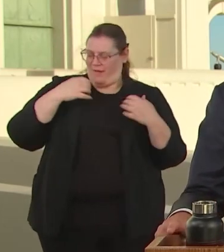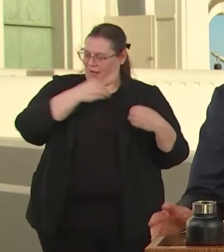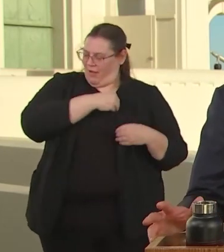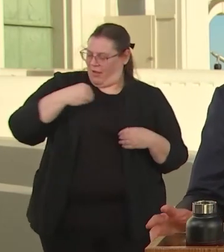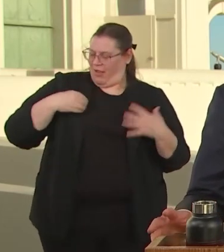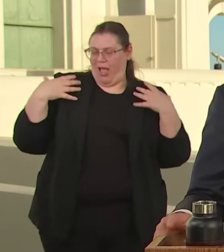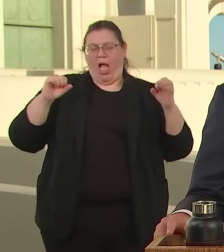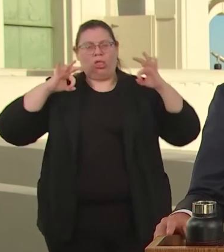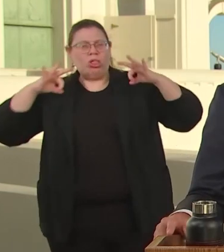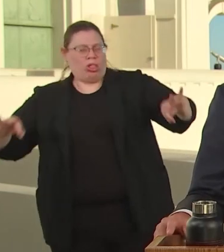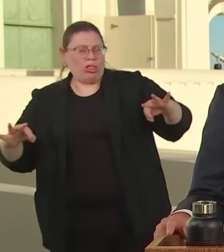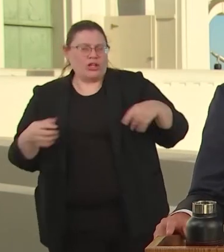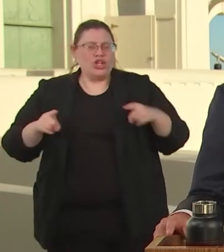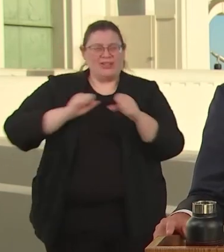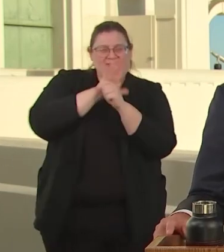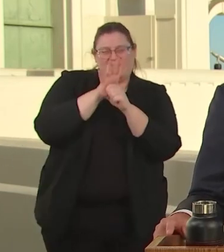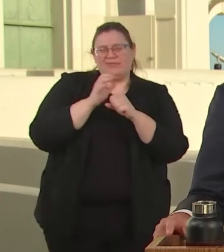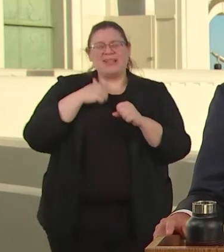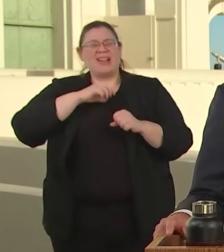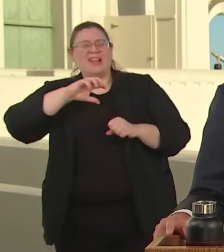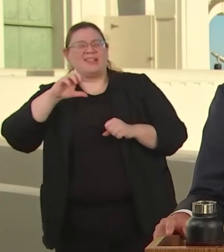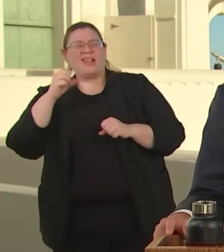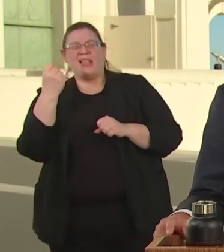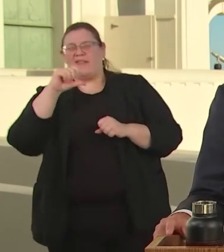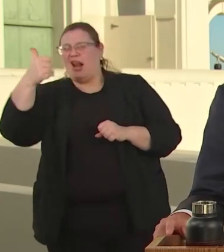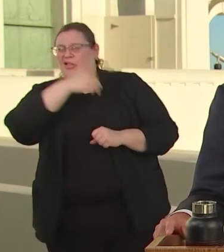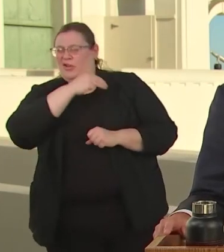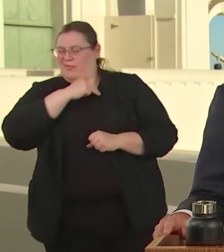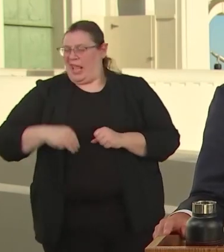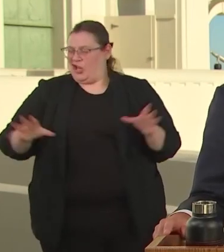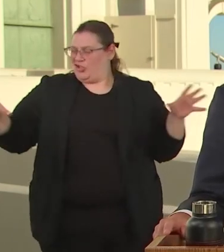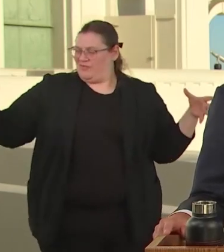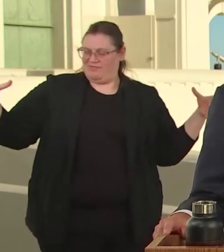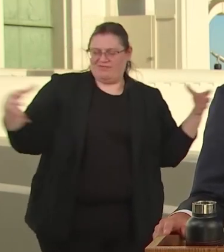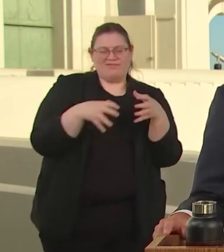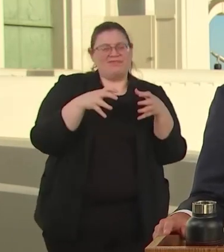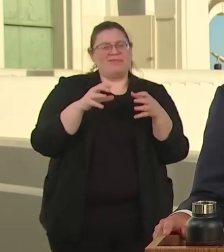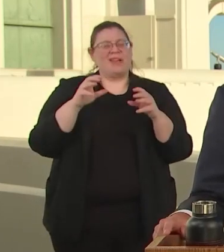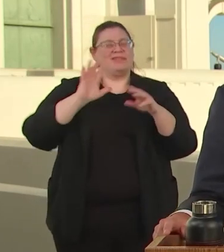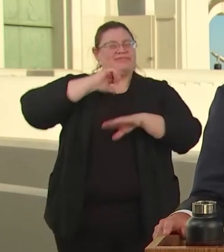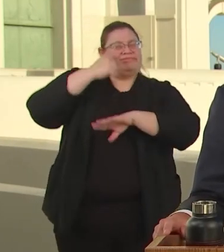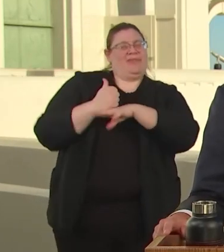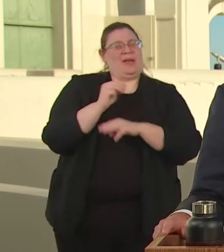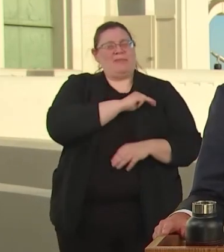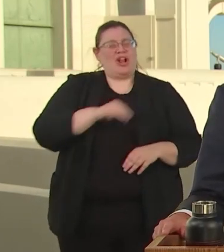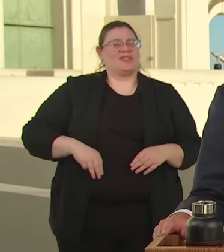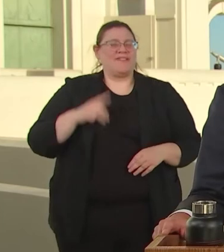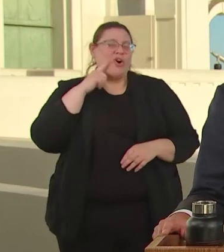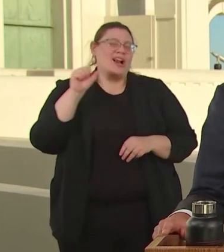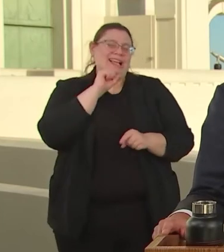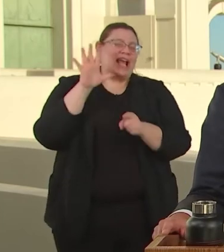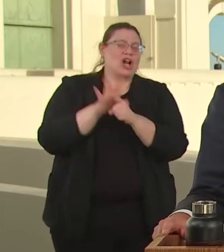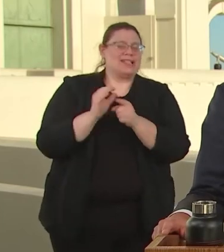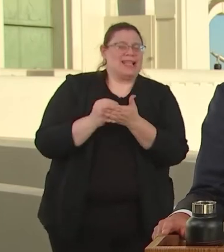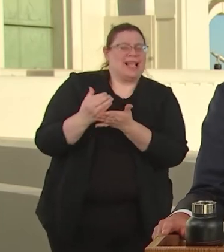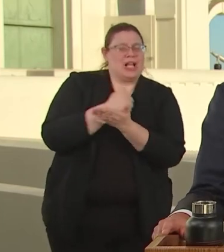BETTER CHECKUPS. TODAY, WE'RE 43 MAYORS STRONG AND WE'VE SEEN ALREADY THE